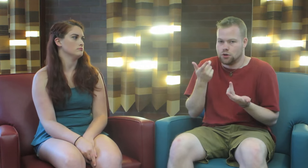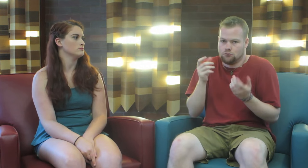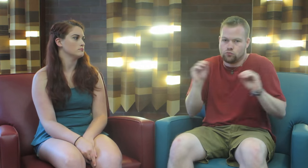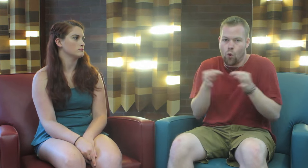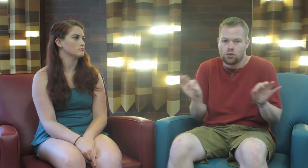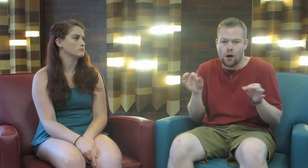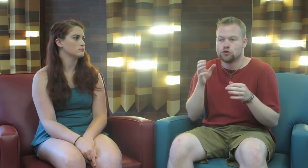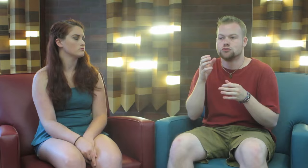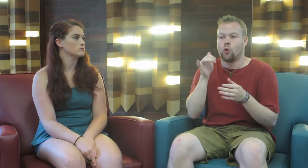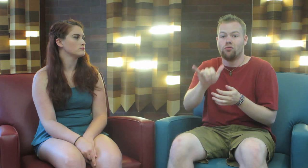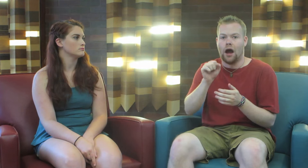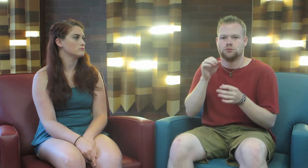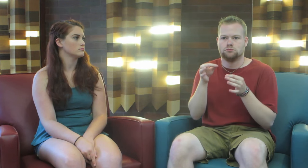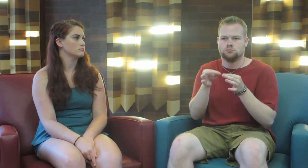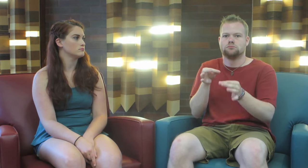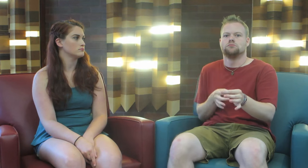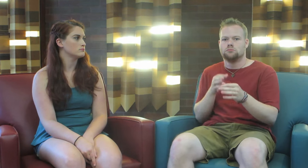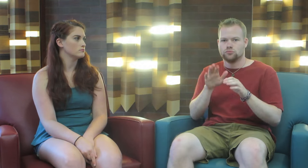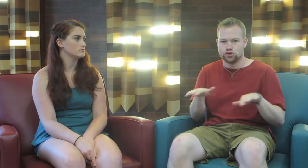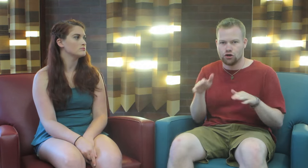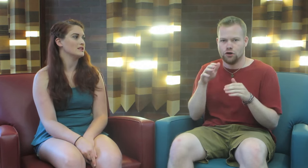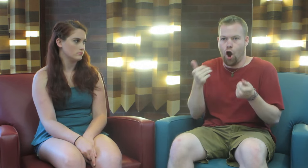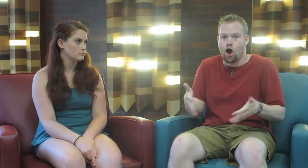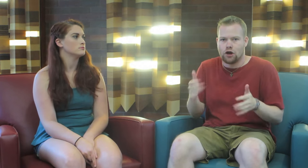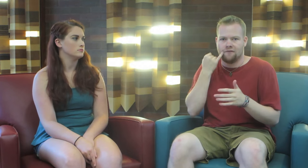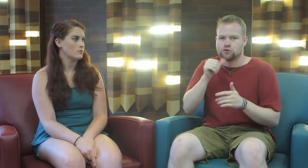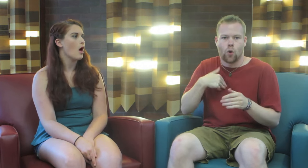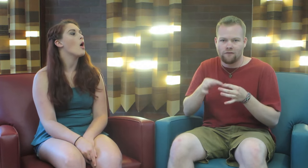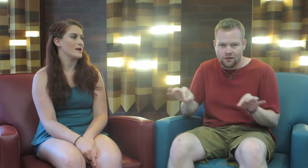No language, so that is a delay for children already if they don’t have language.